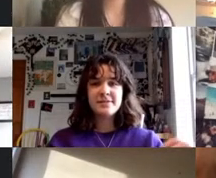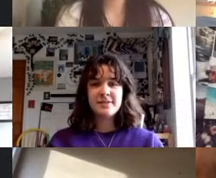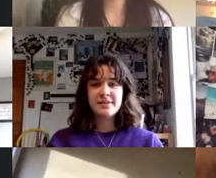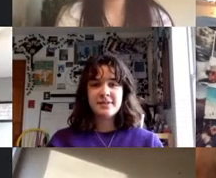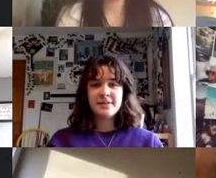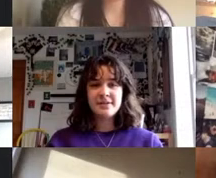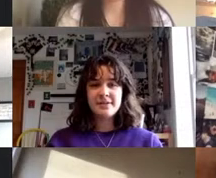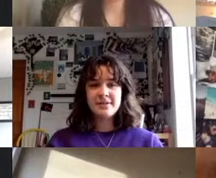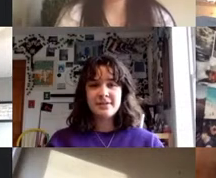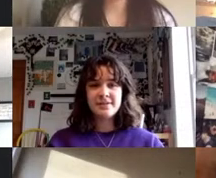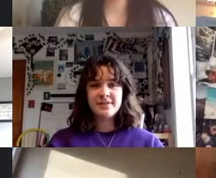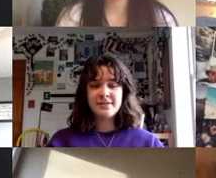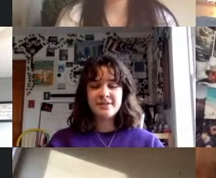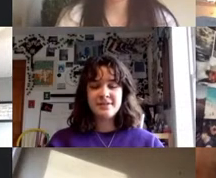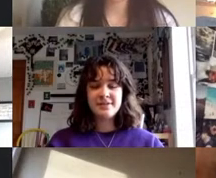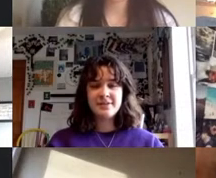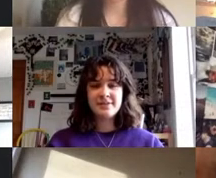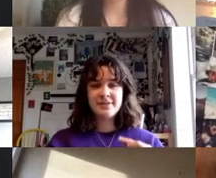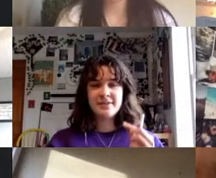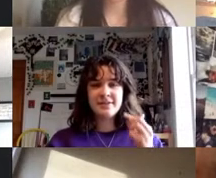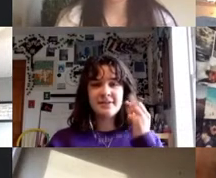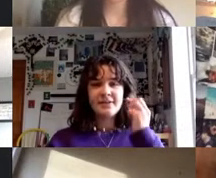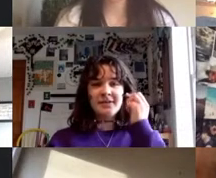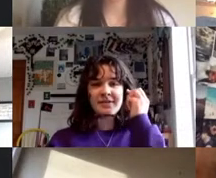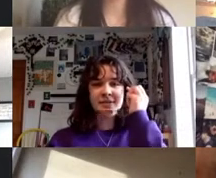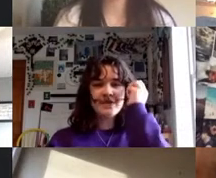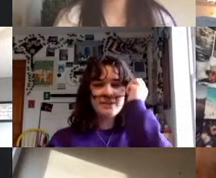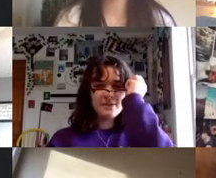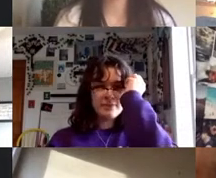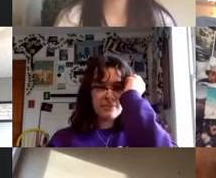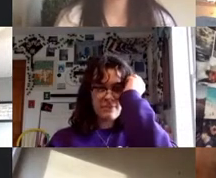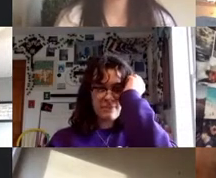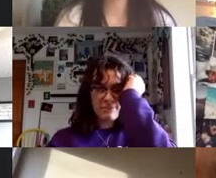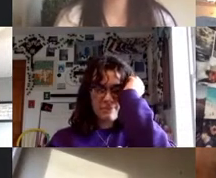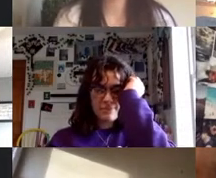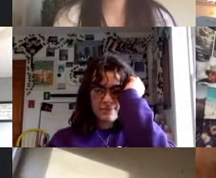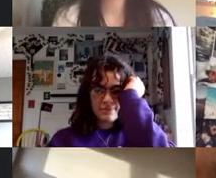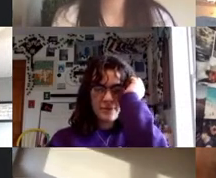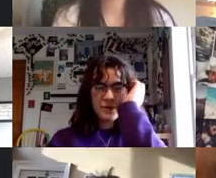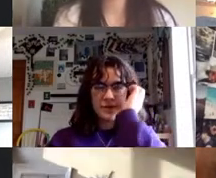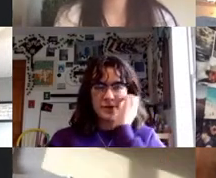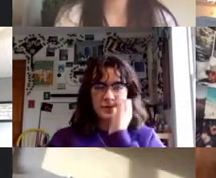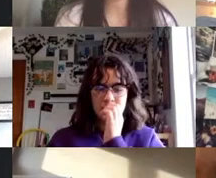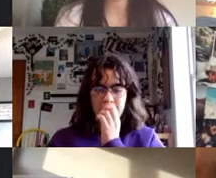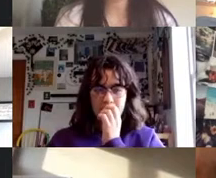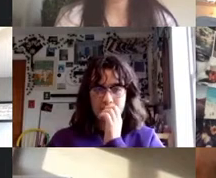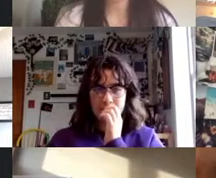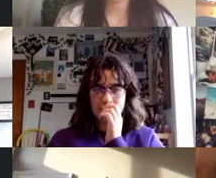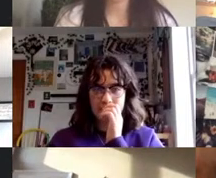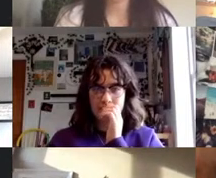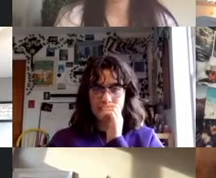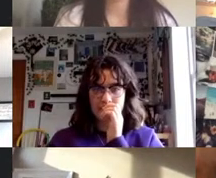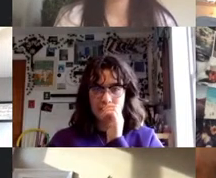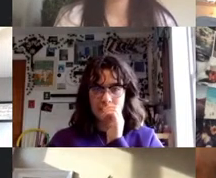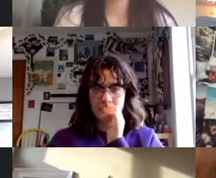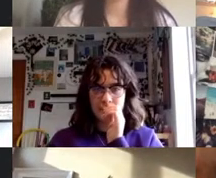I'm here to to share a little information with you that if you're aware of what's called the Prudential Spirit of